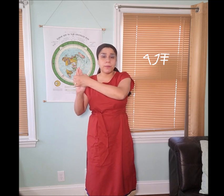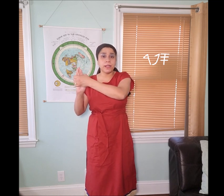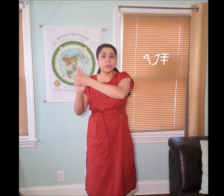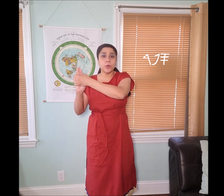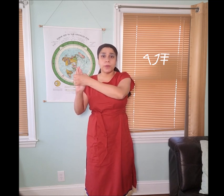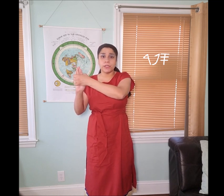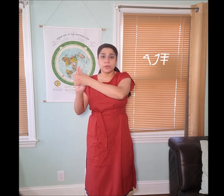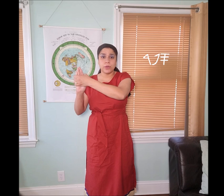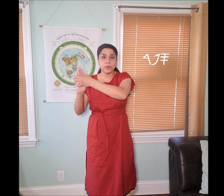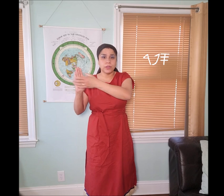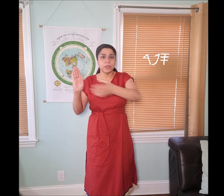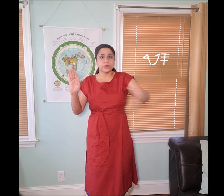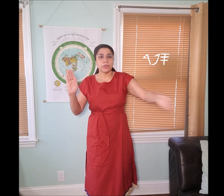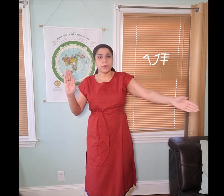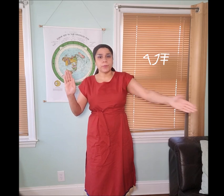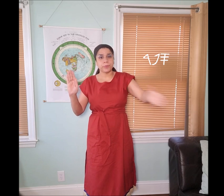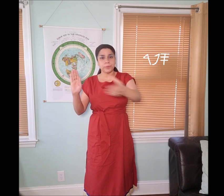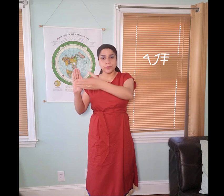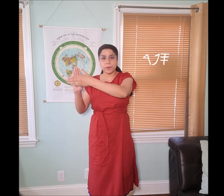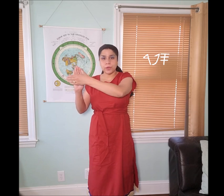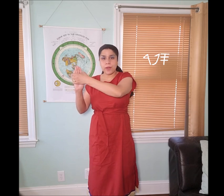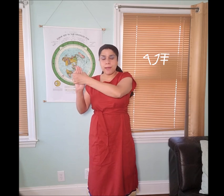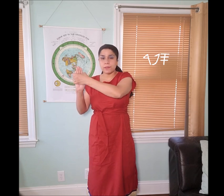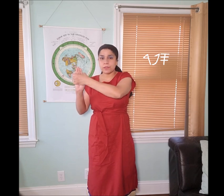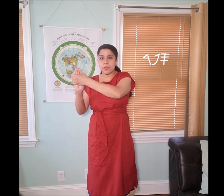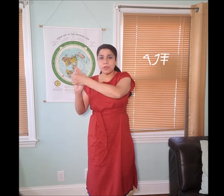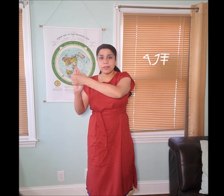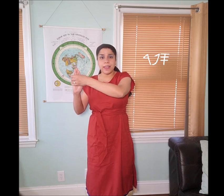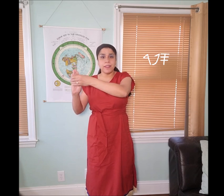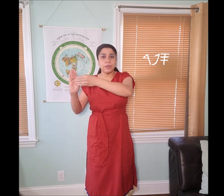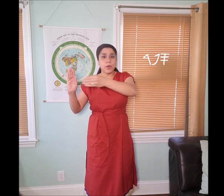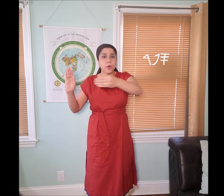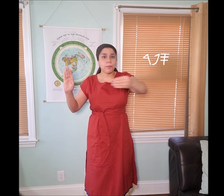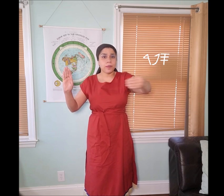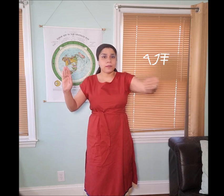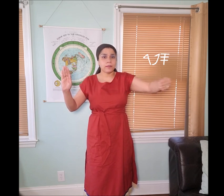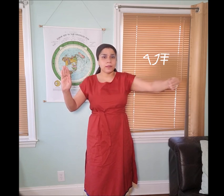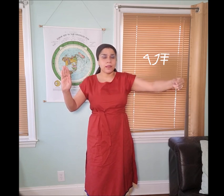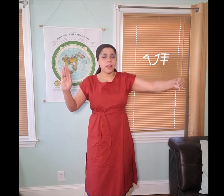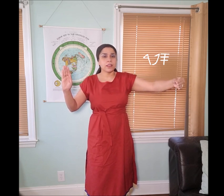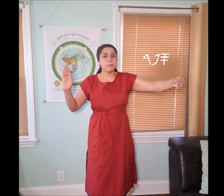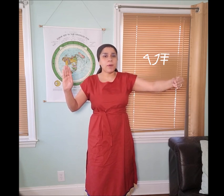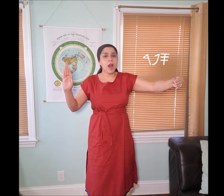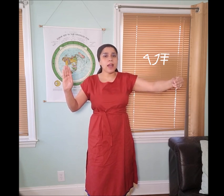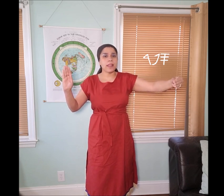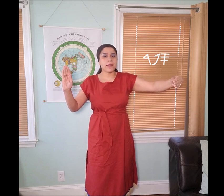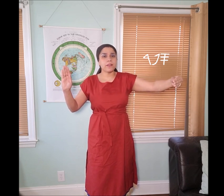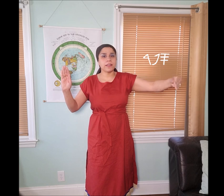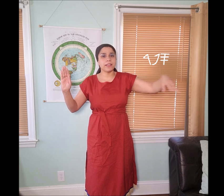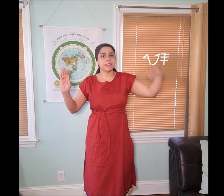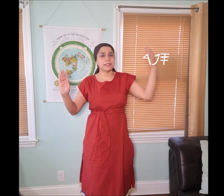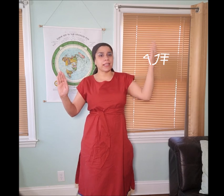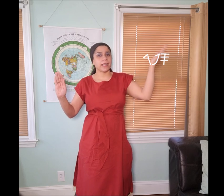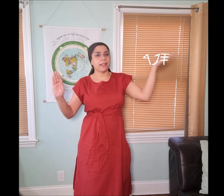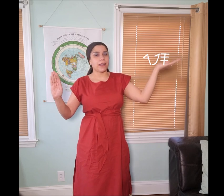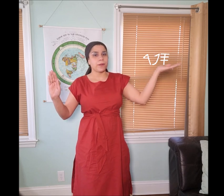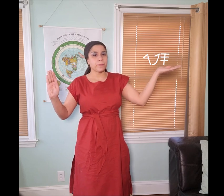you're about to open a scroll, so you grab the scroll and then you open. The "𐤐 pah" symbol is the second letter.